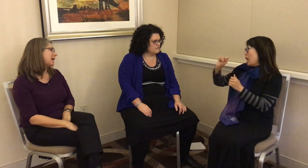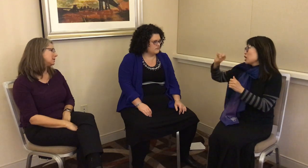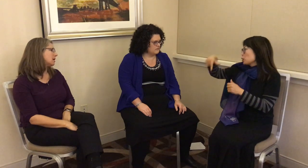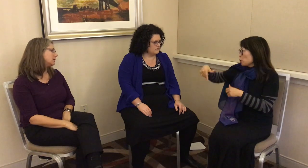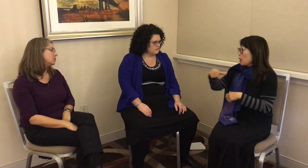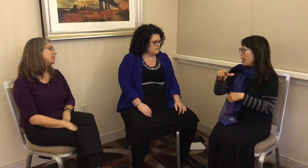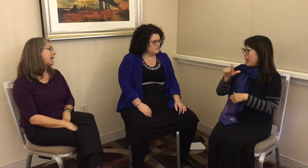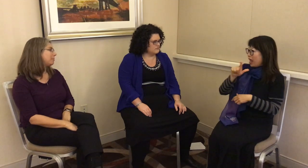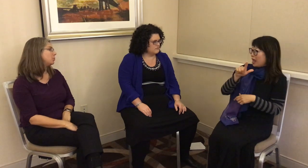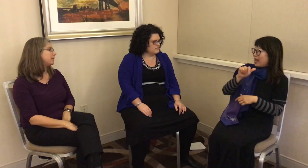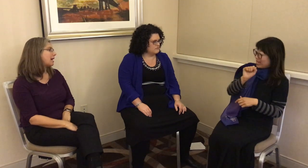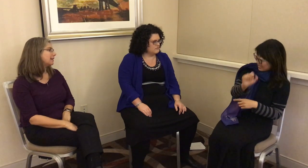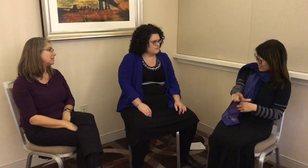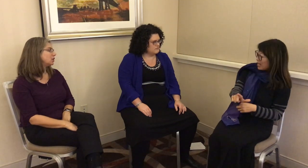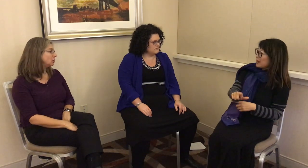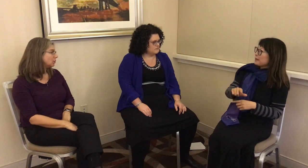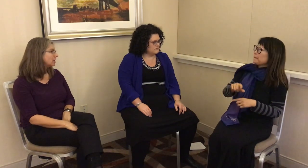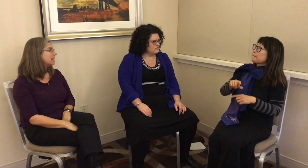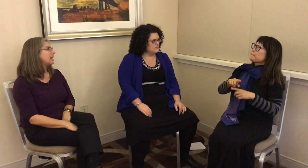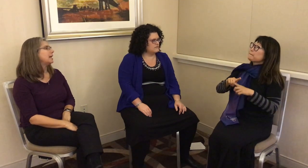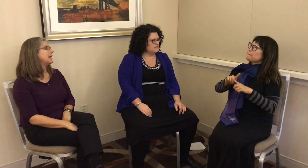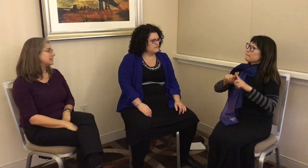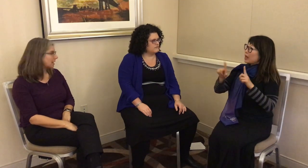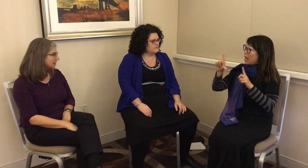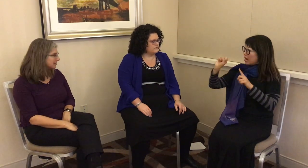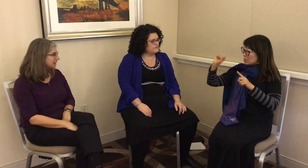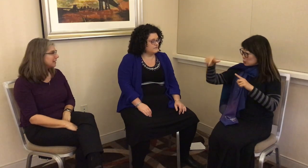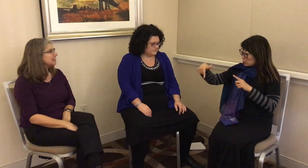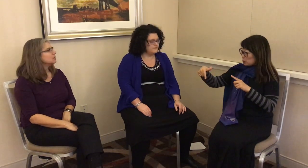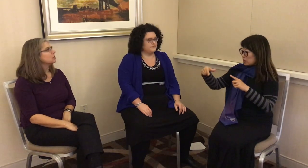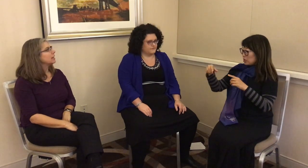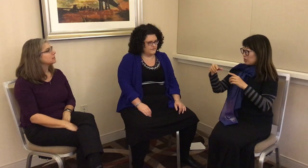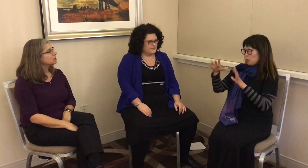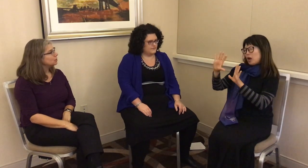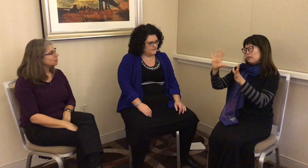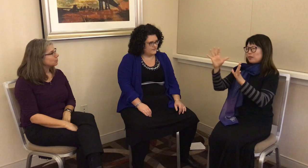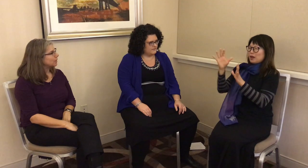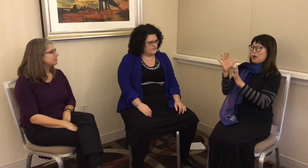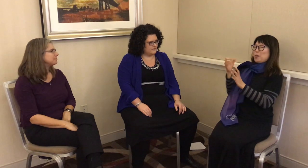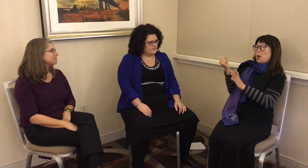passed on. That happened with LSQ and ASL. LSQ – well, let me hold that story.